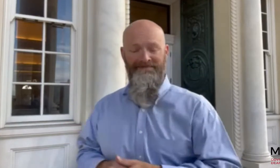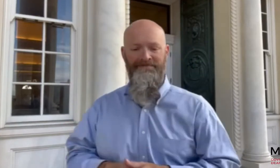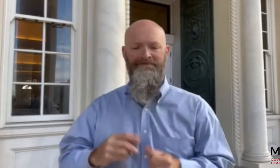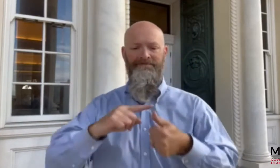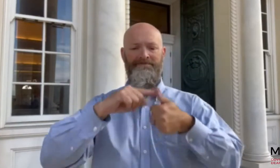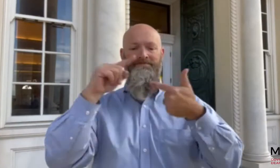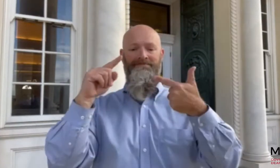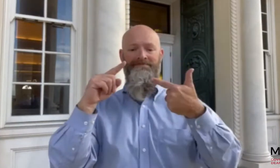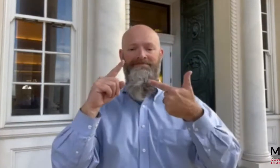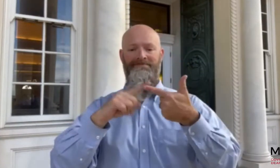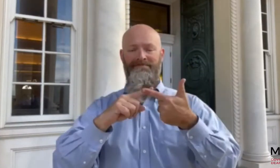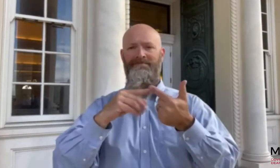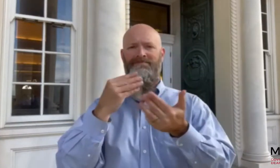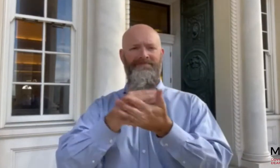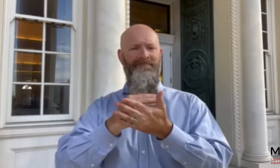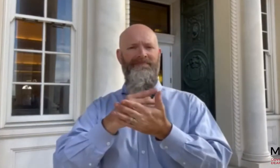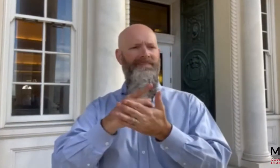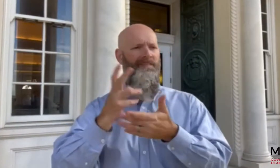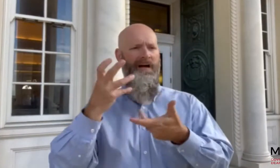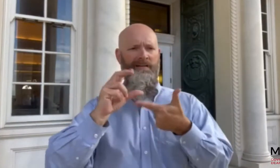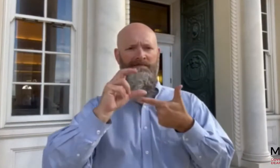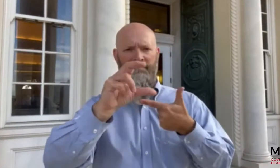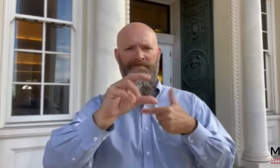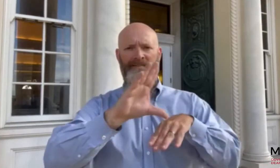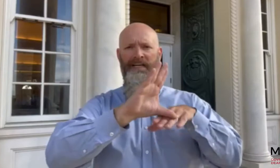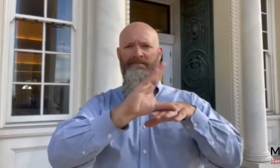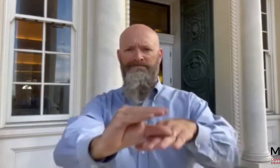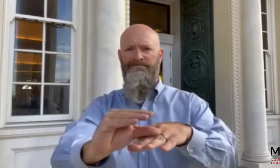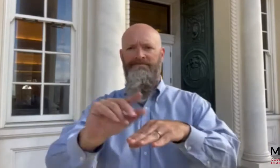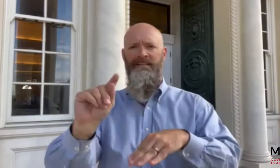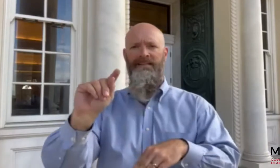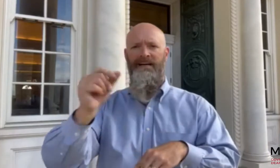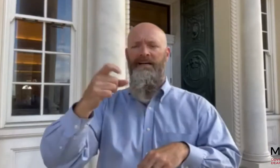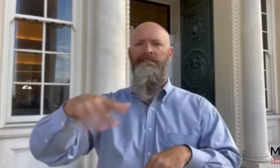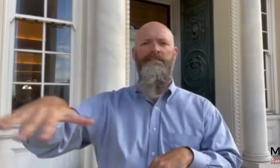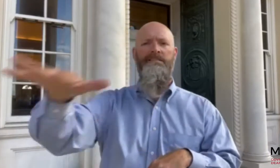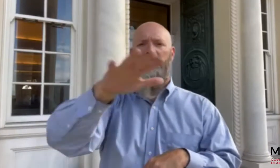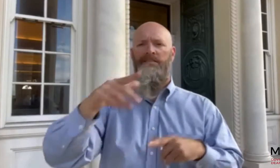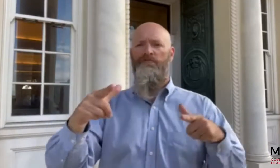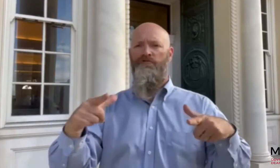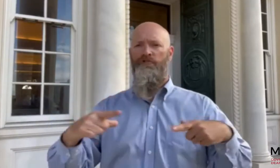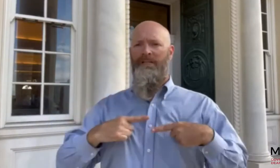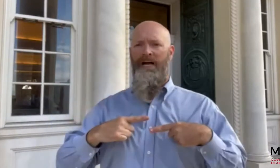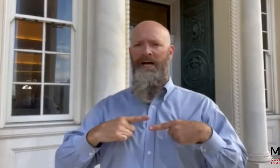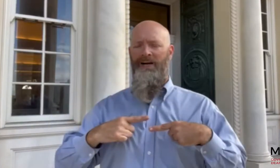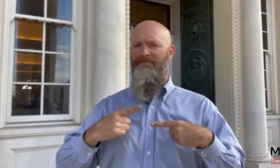The second plan is “Major Tax Relief for Retirees”